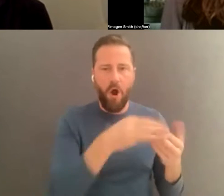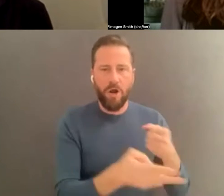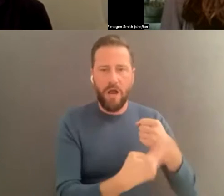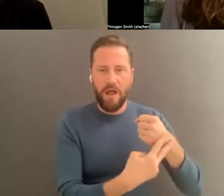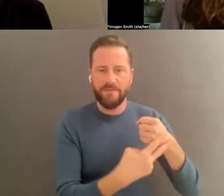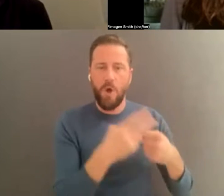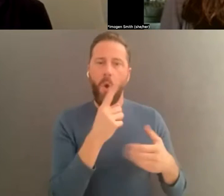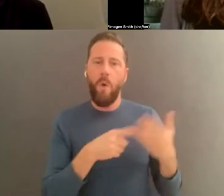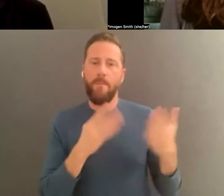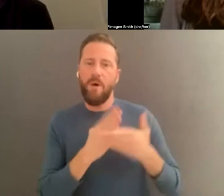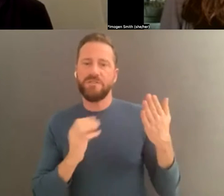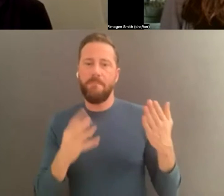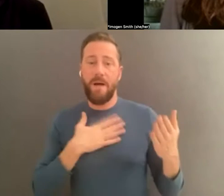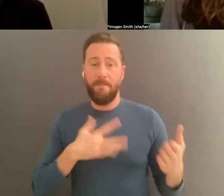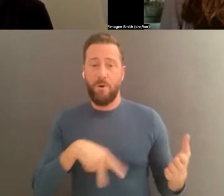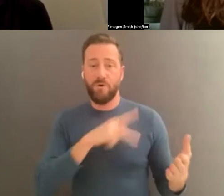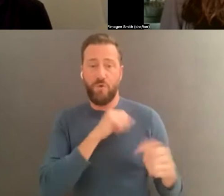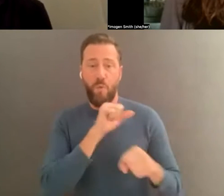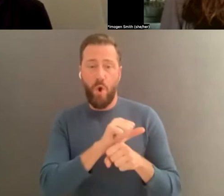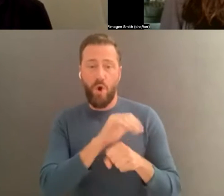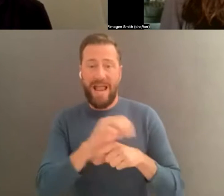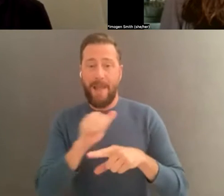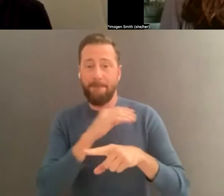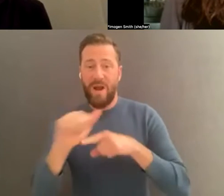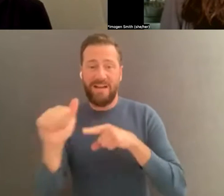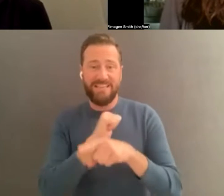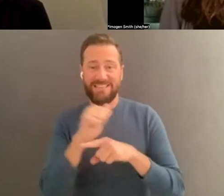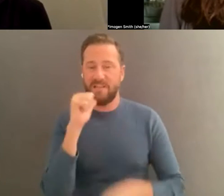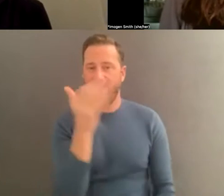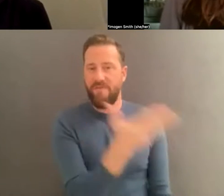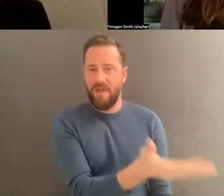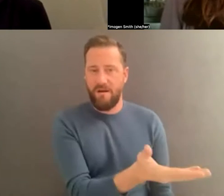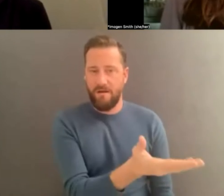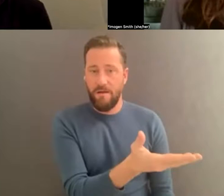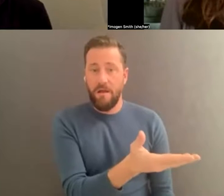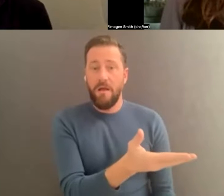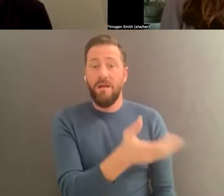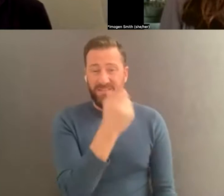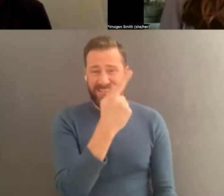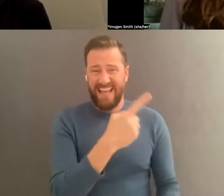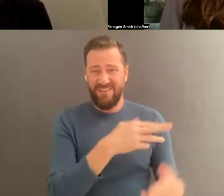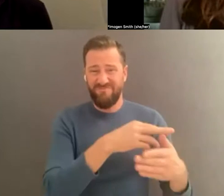documentation that you currently possess? At the end of the day, the most important thing about your archive is that